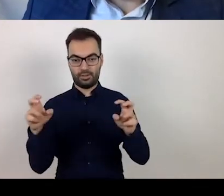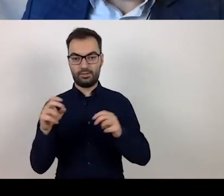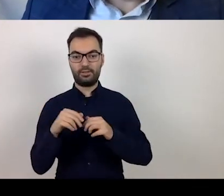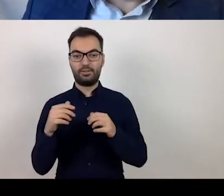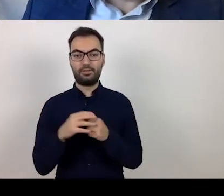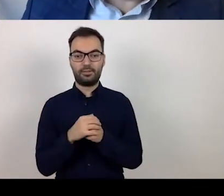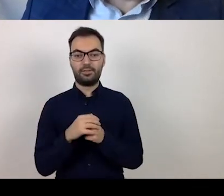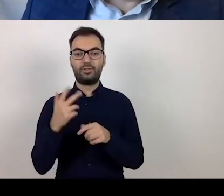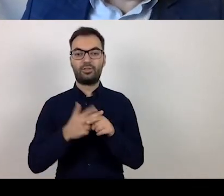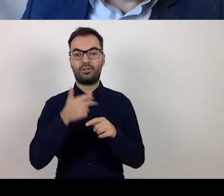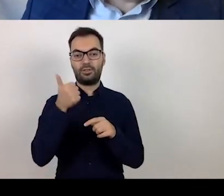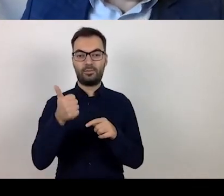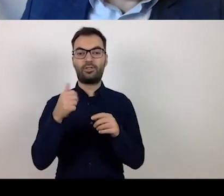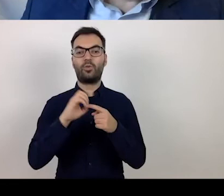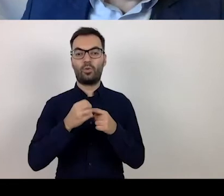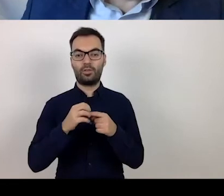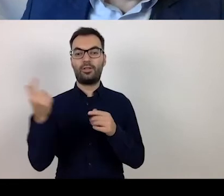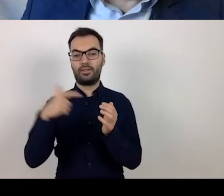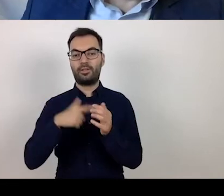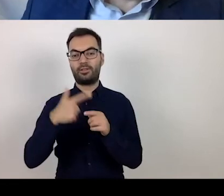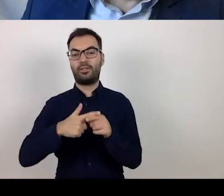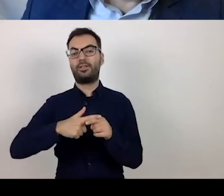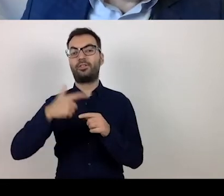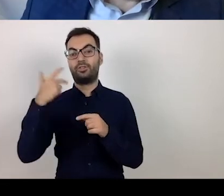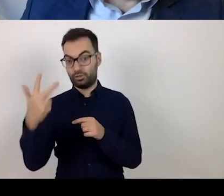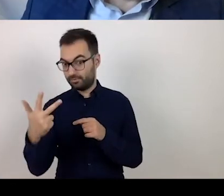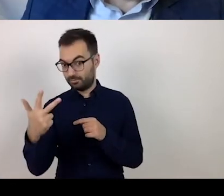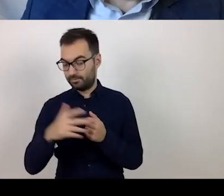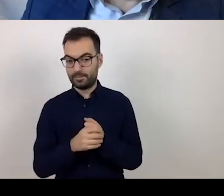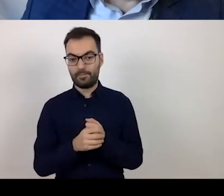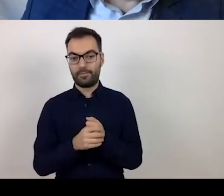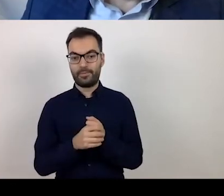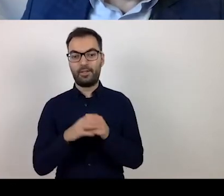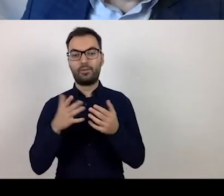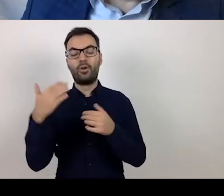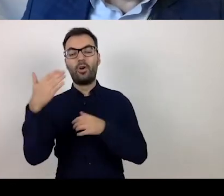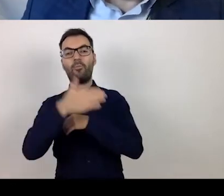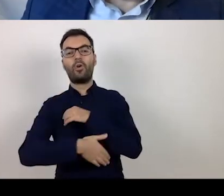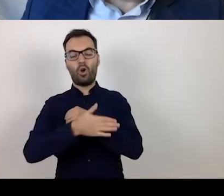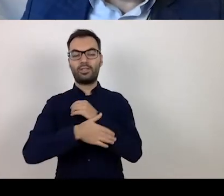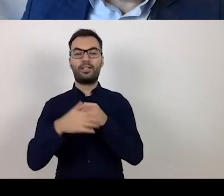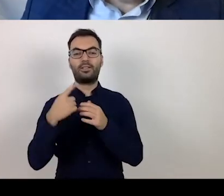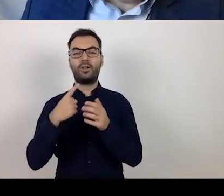is 31 December 2023. This is the deadline for settlement of the projects.